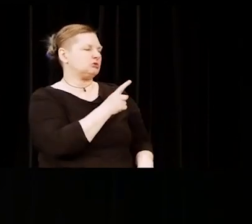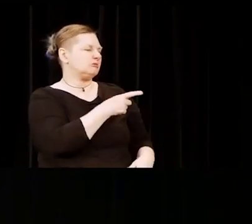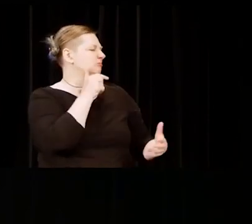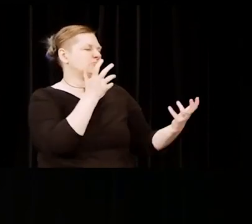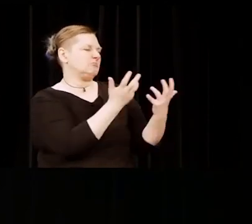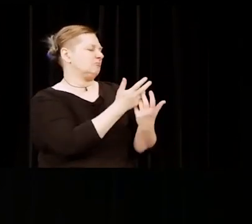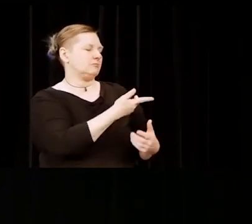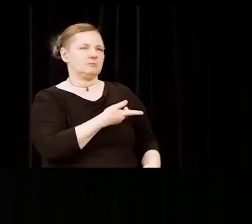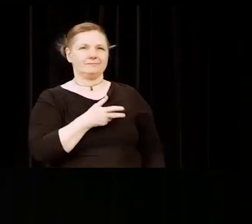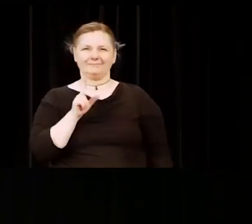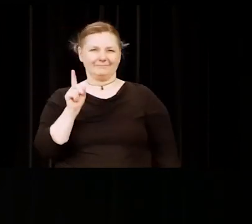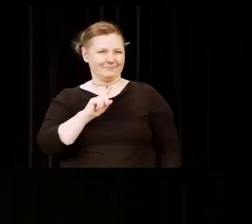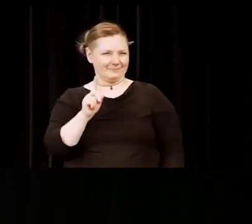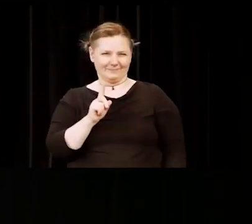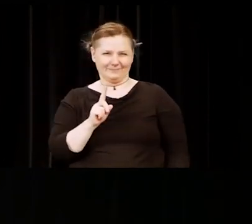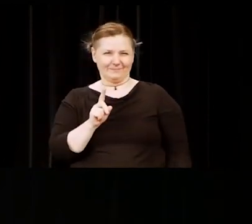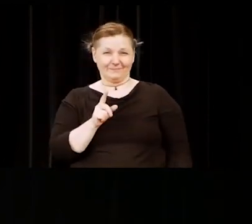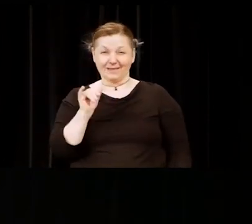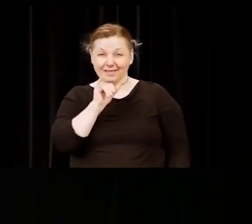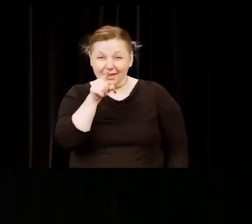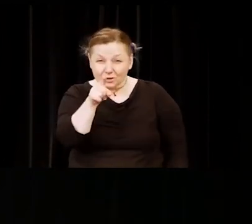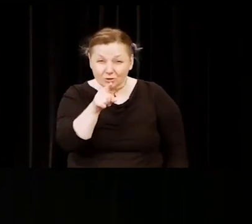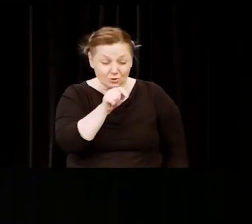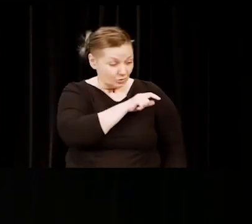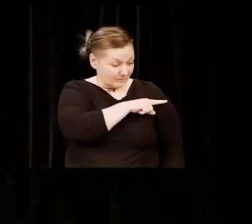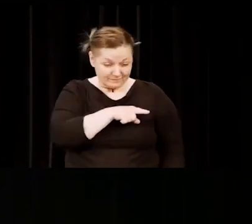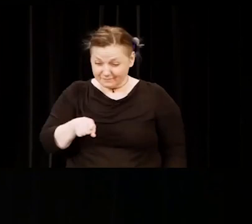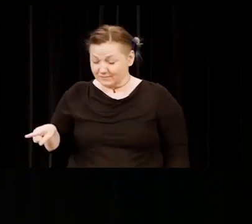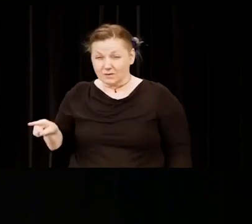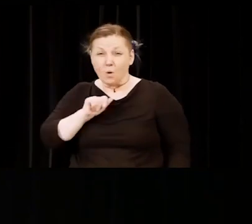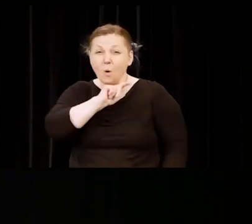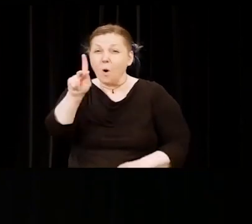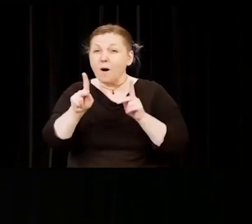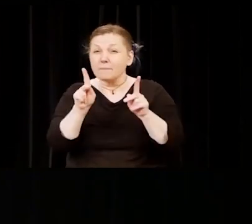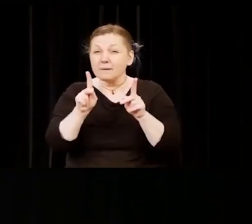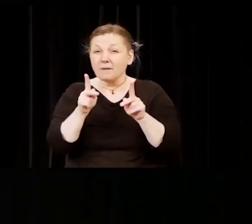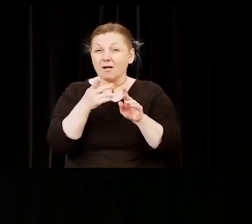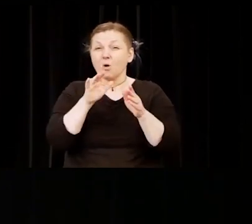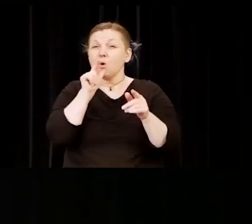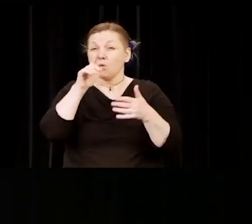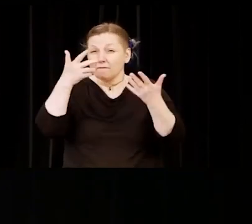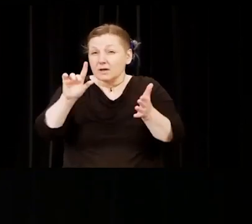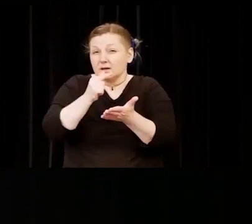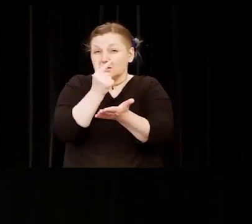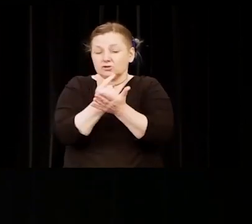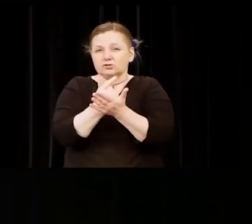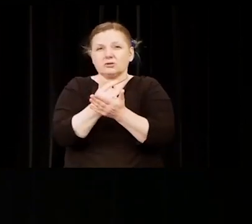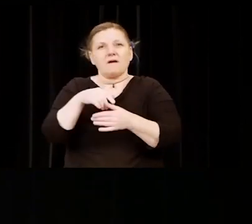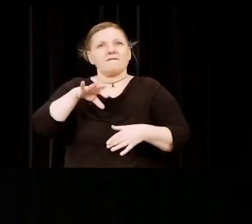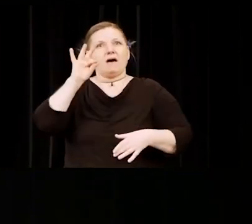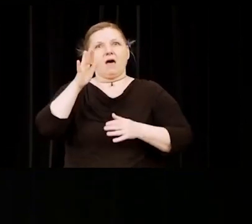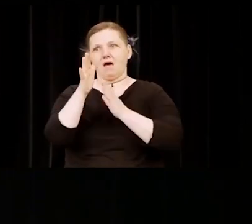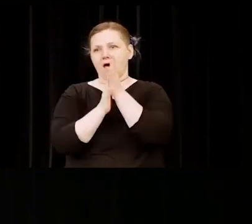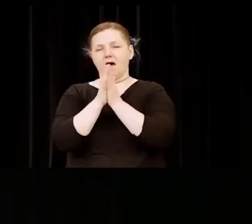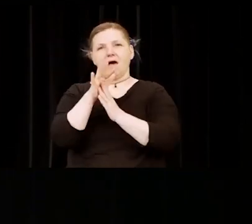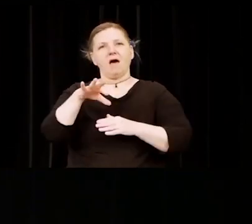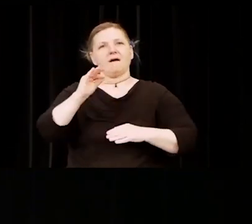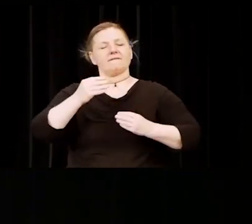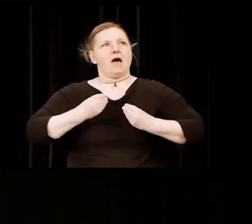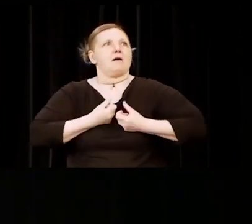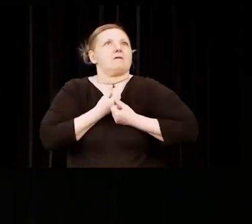Like you, each student who came before you found their voice and their passion at HCC. I hope you will draw